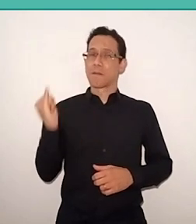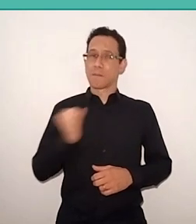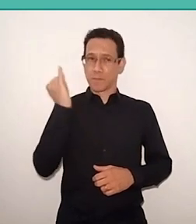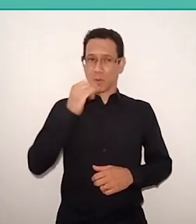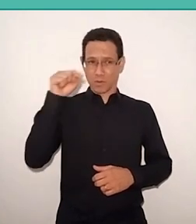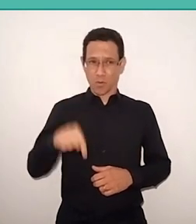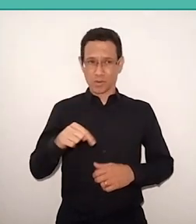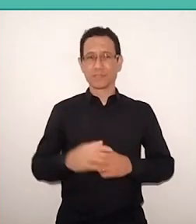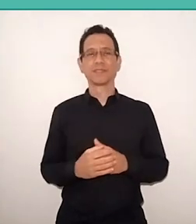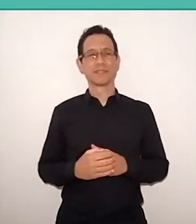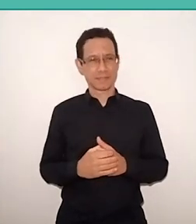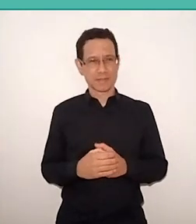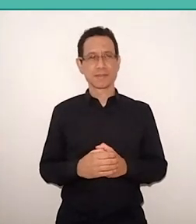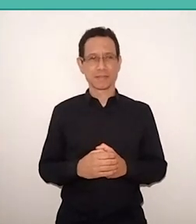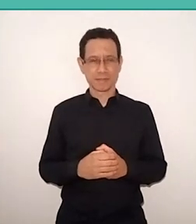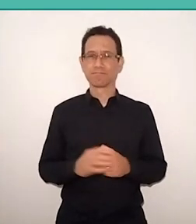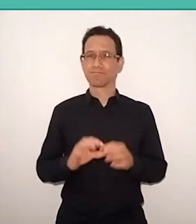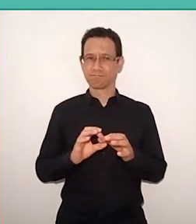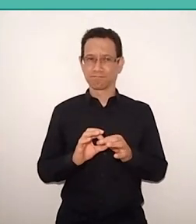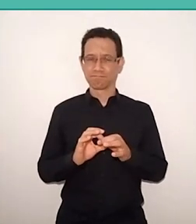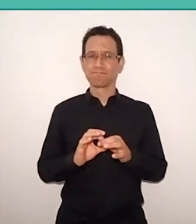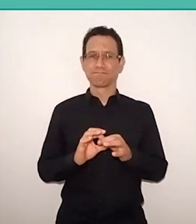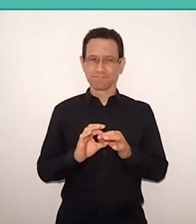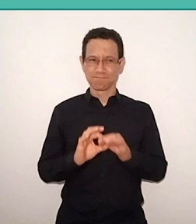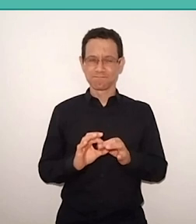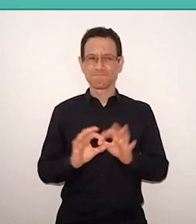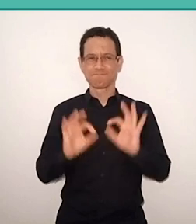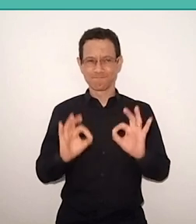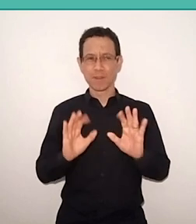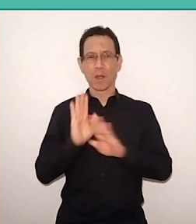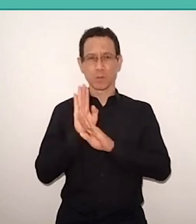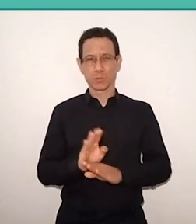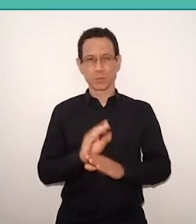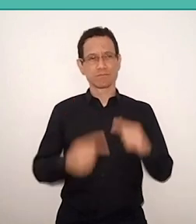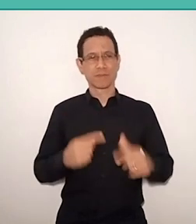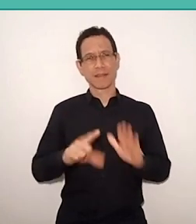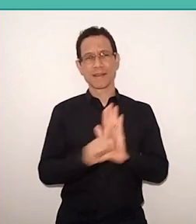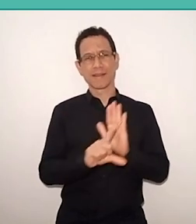he is really indispensable for educational politics for four reasons: